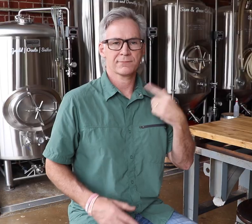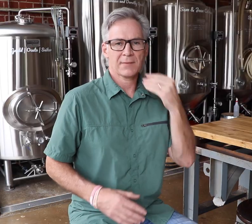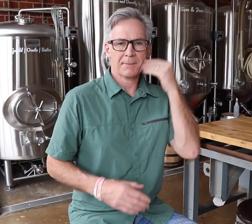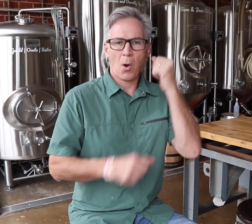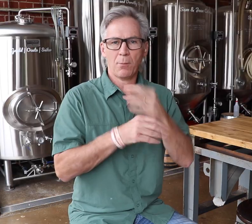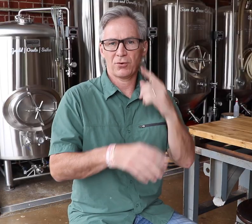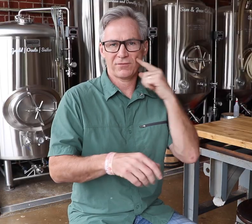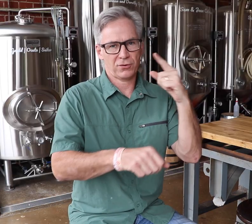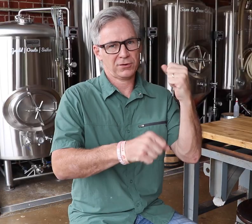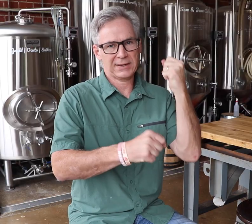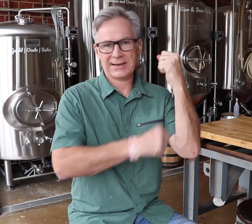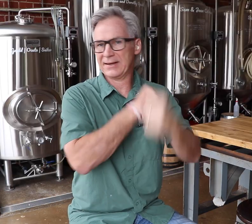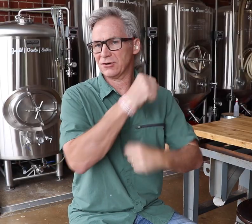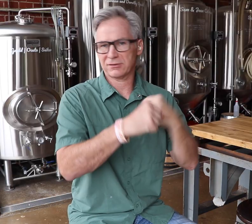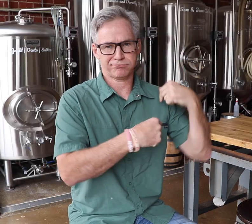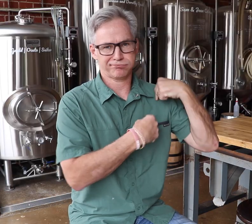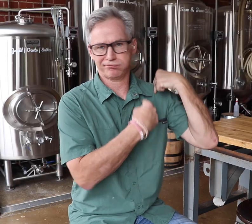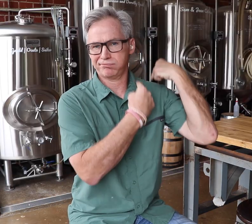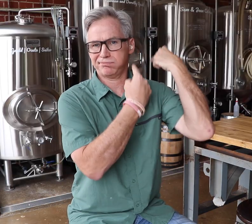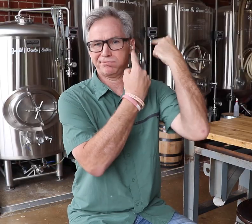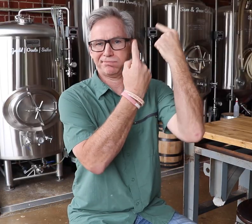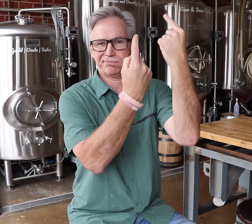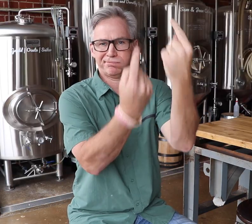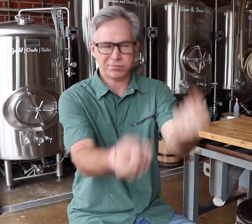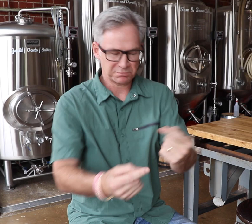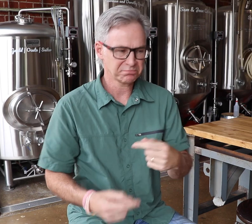I’ve been a home brewer for years.